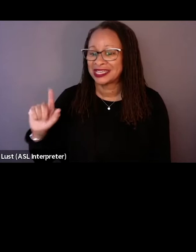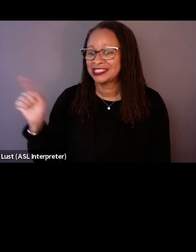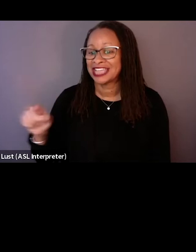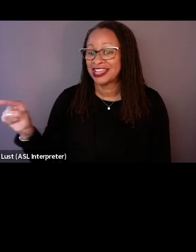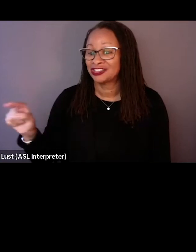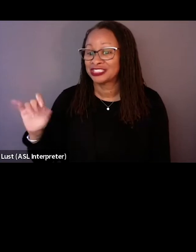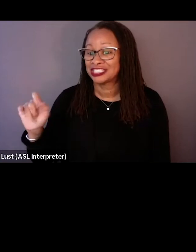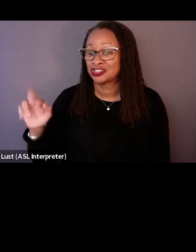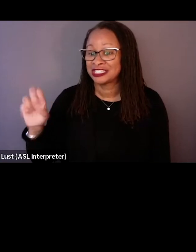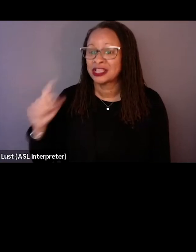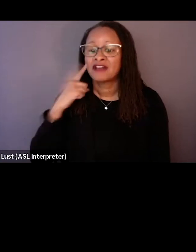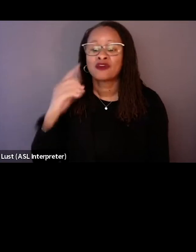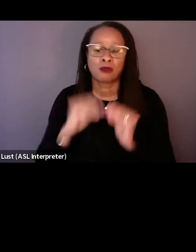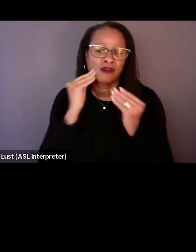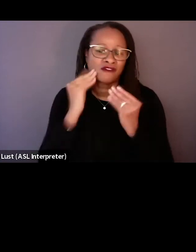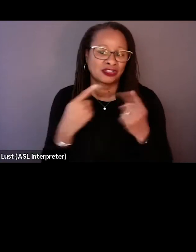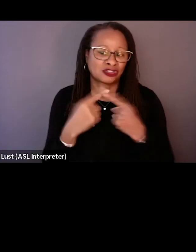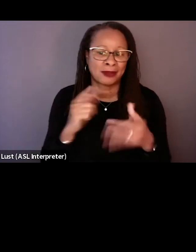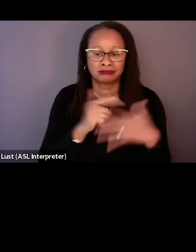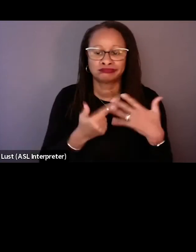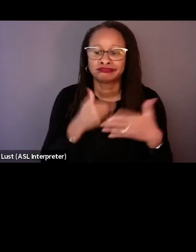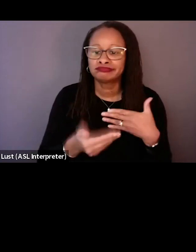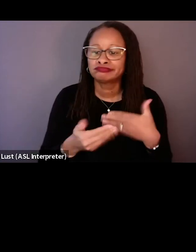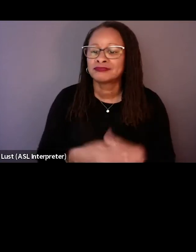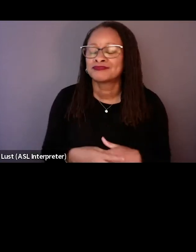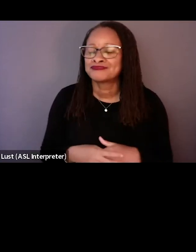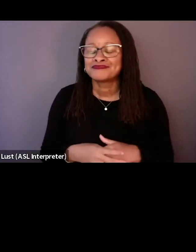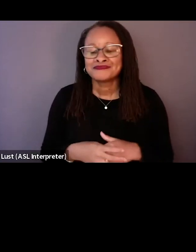for more information on our lineup and Q and As.